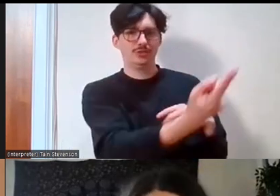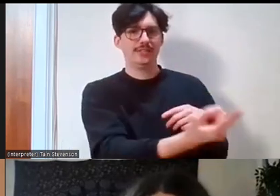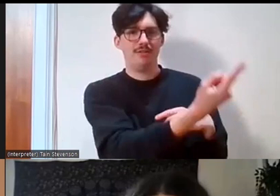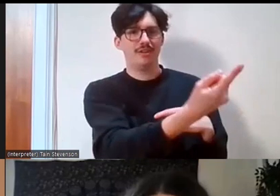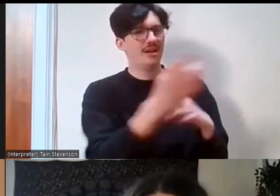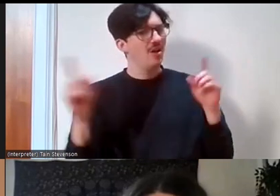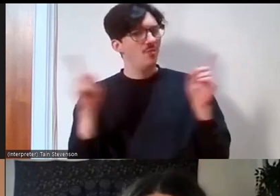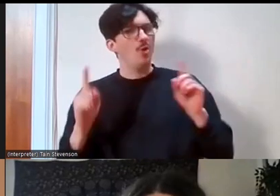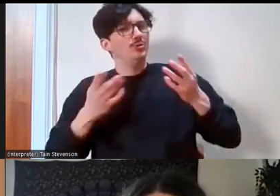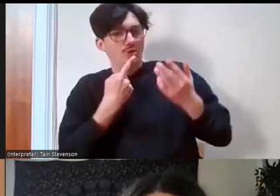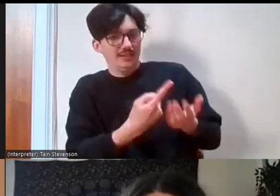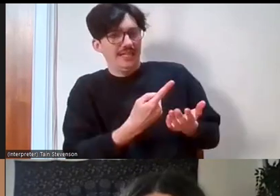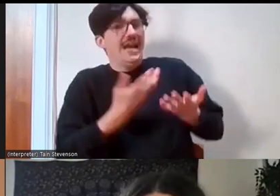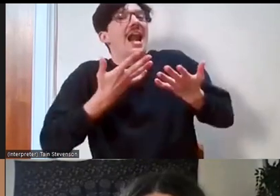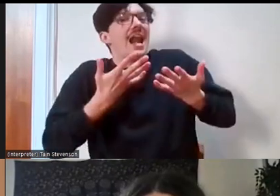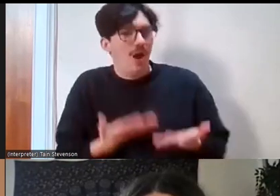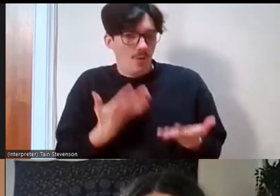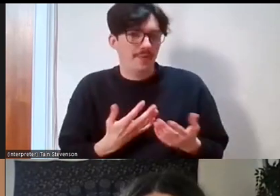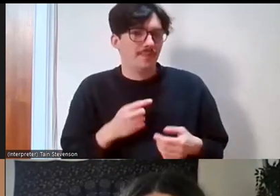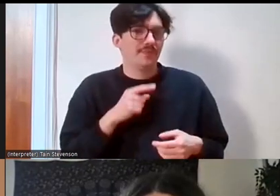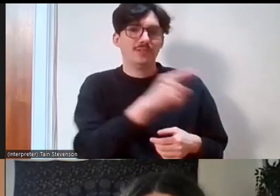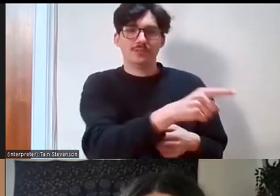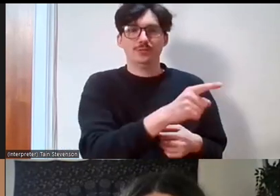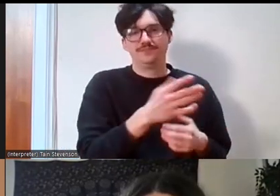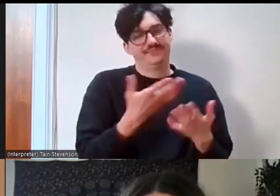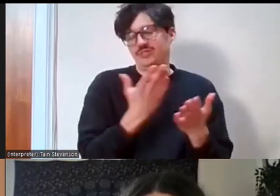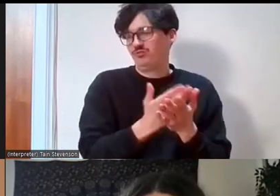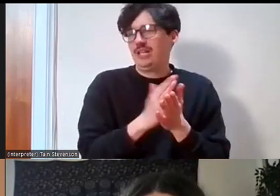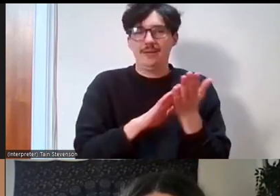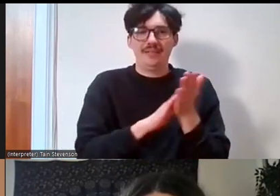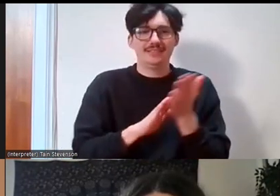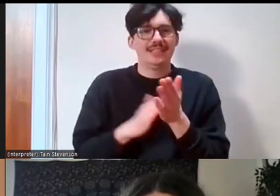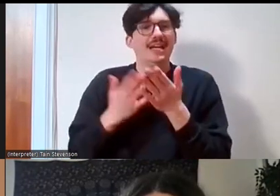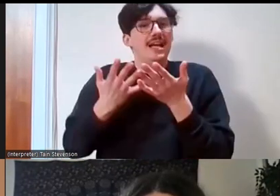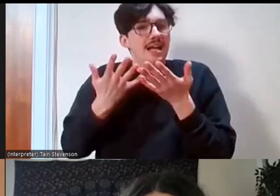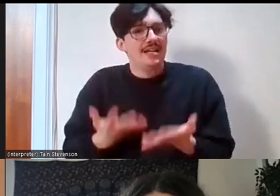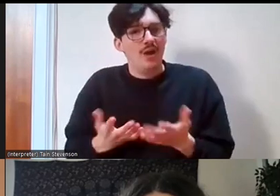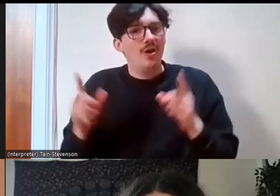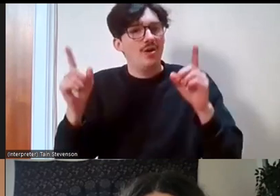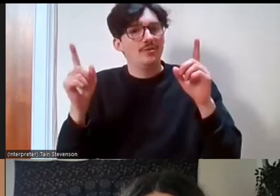to summarise again, if now what would you tell yourself then when you're starting your journey